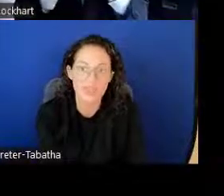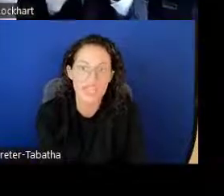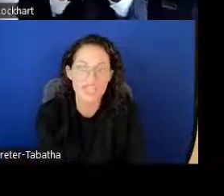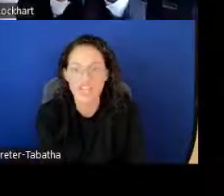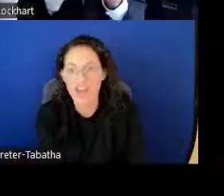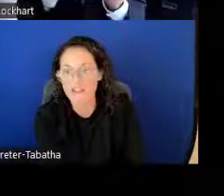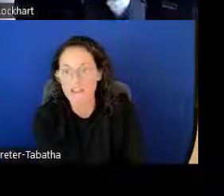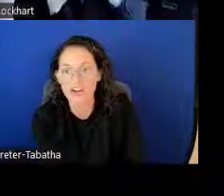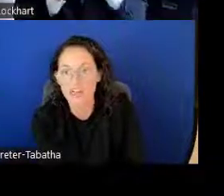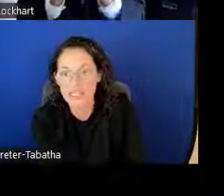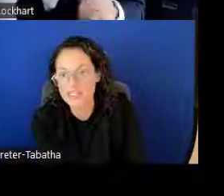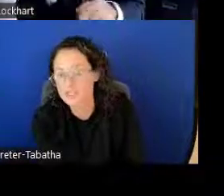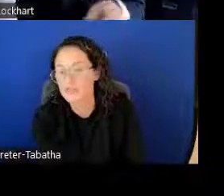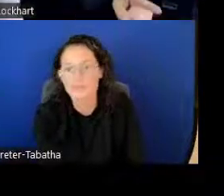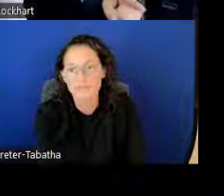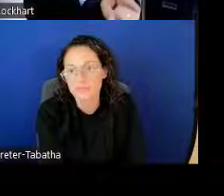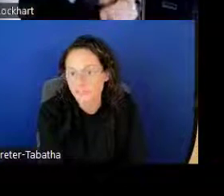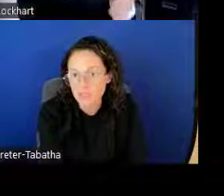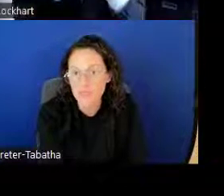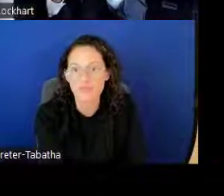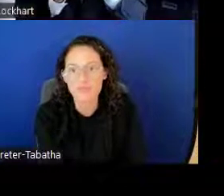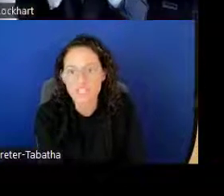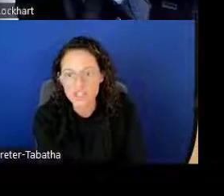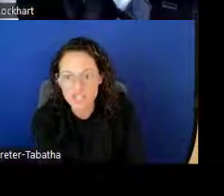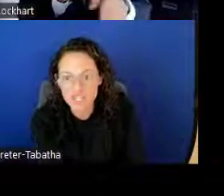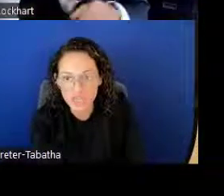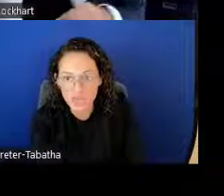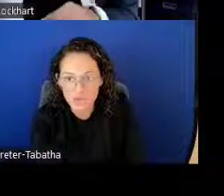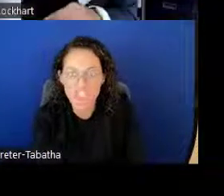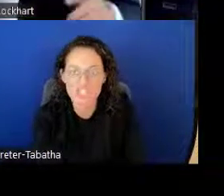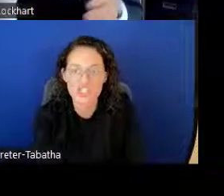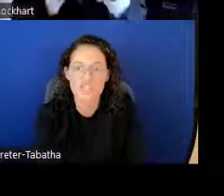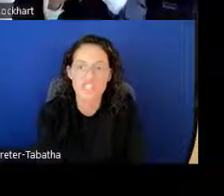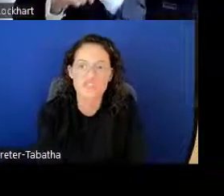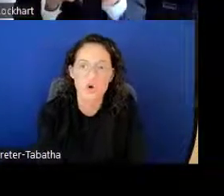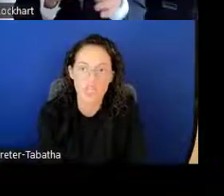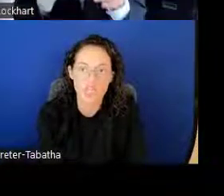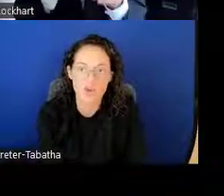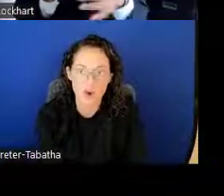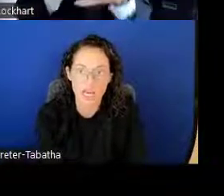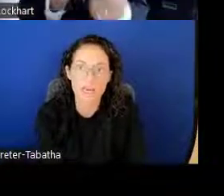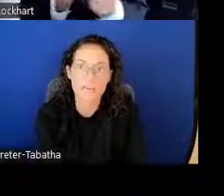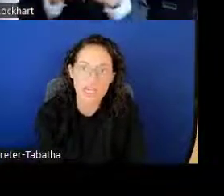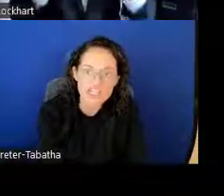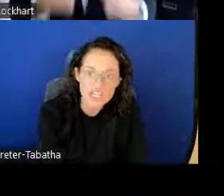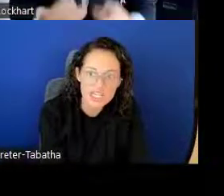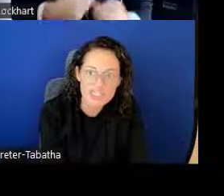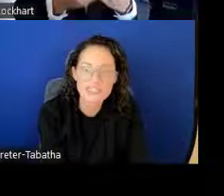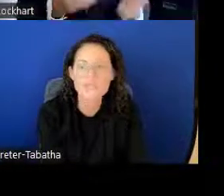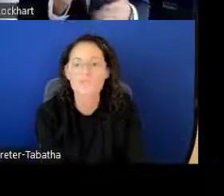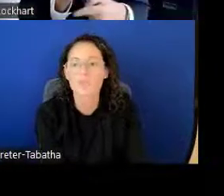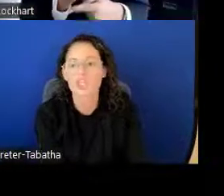They each have various fields of research. Clinical Research is focused on patients,